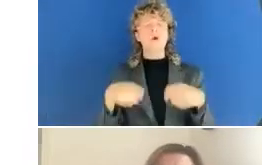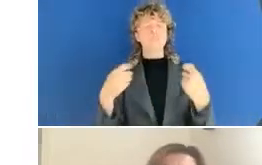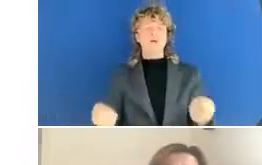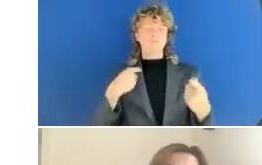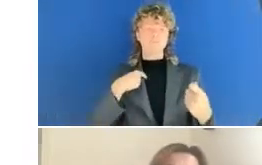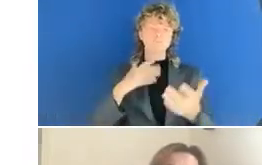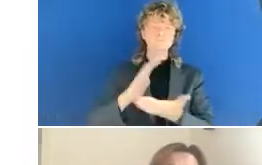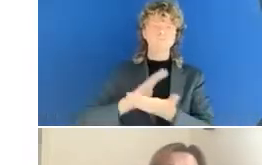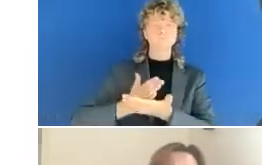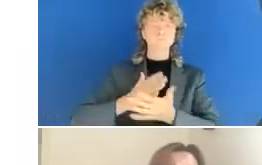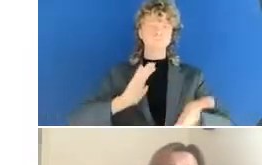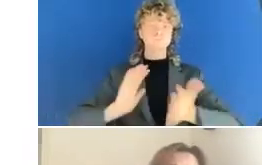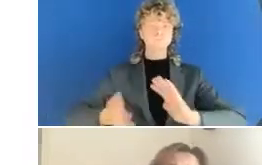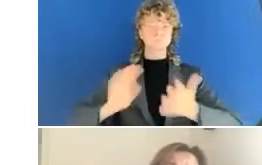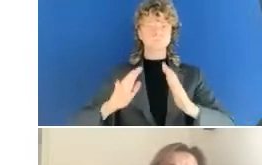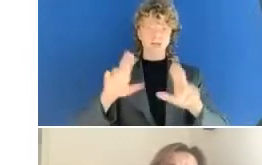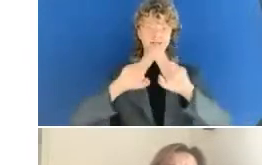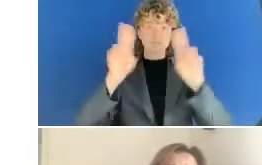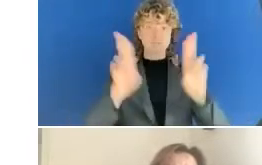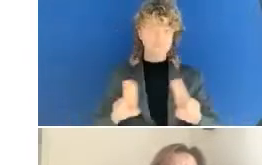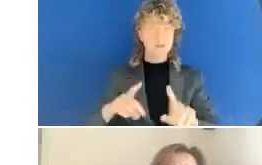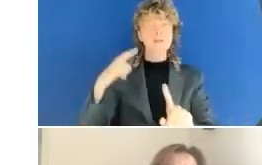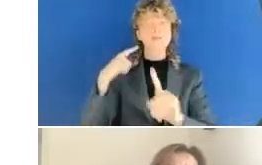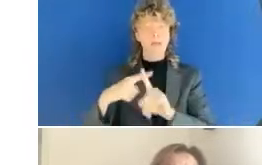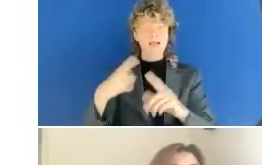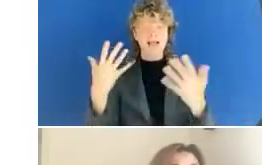translations into several European languages. And today,